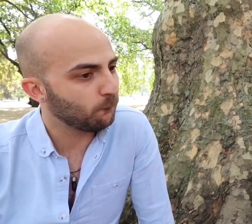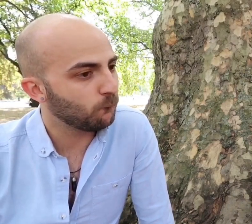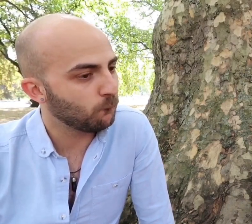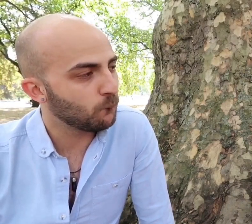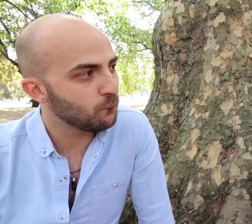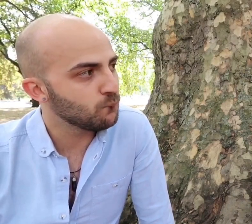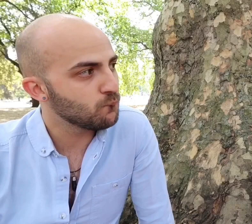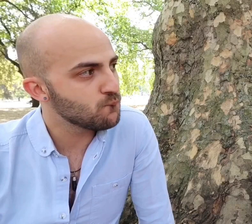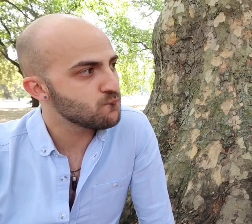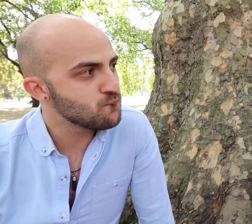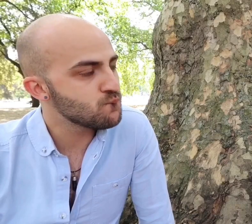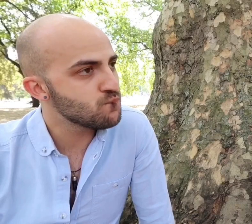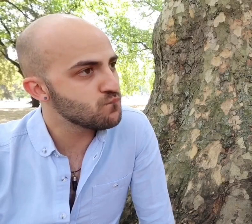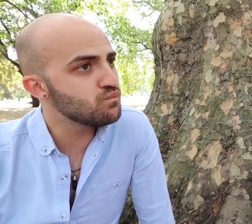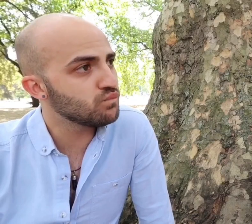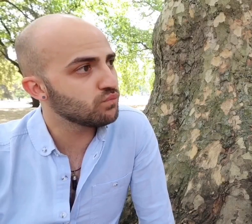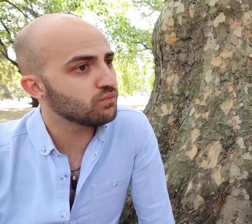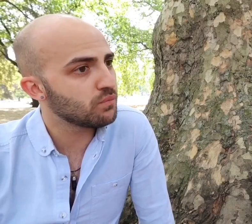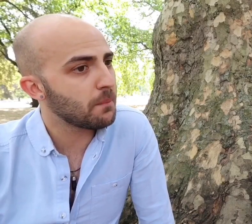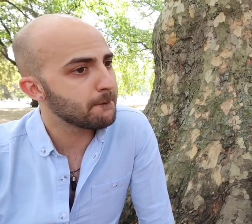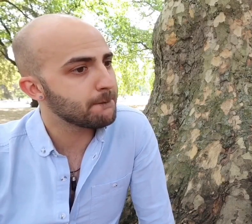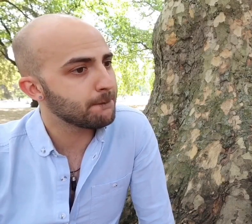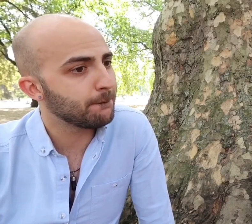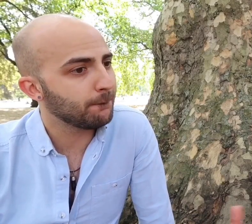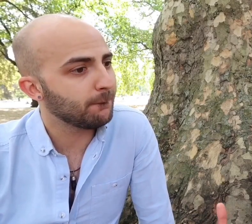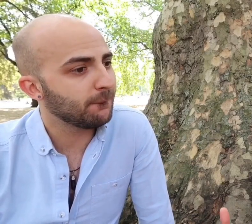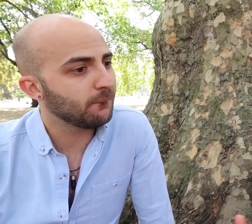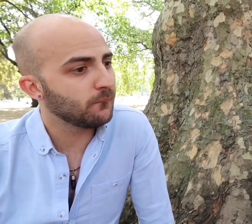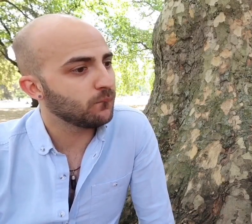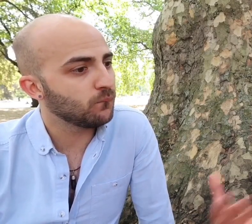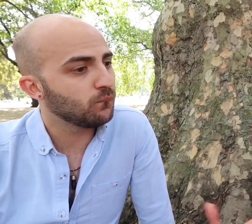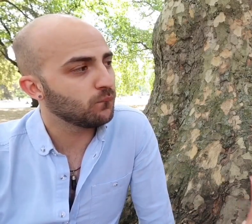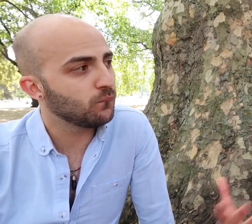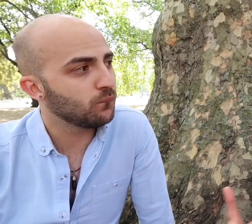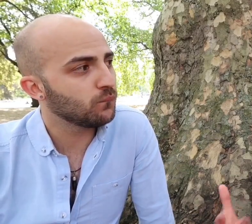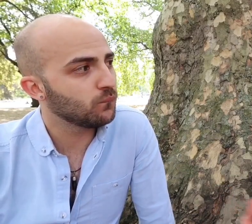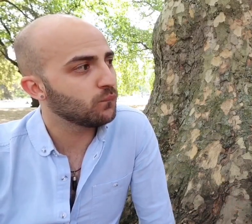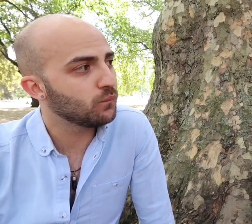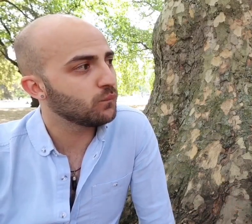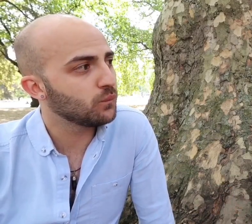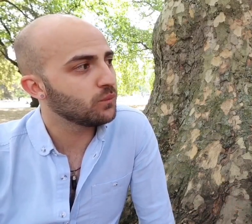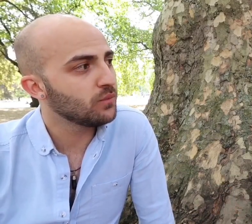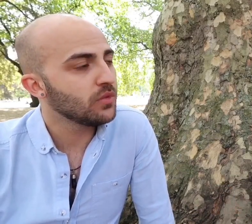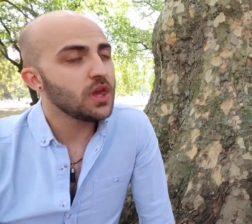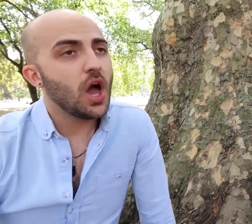truthful and authentic to do it the justice and respect that it deserves. You